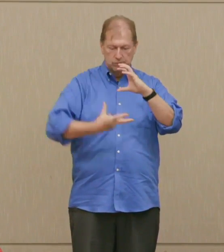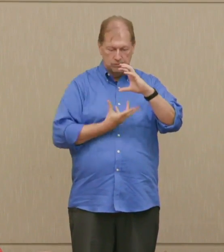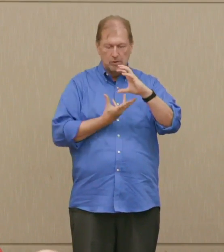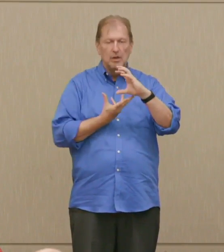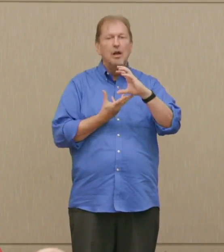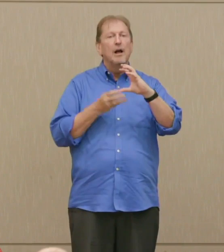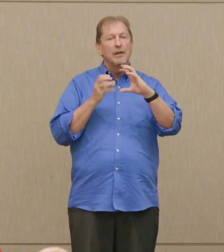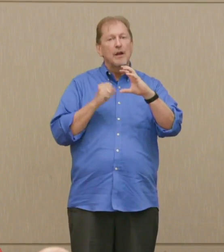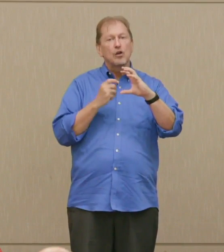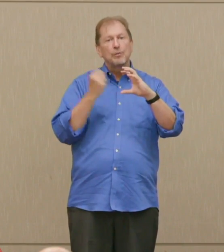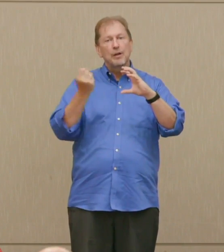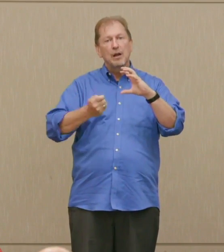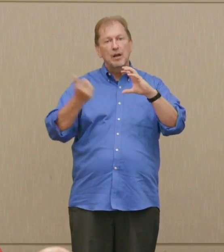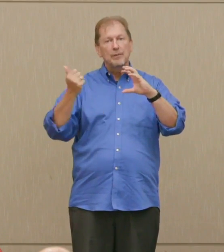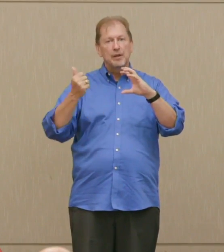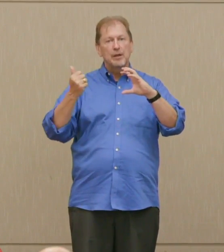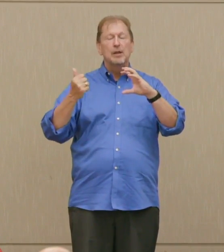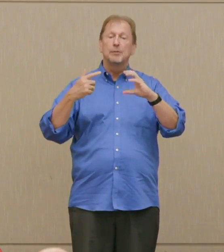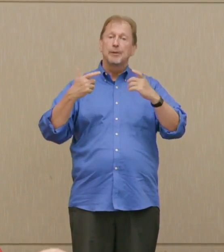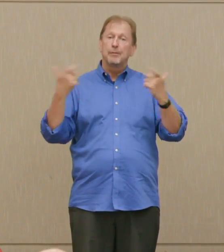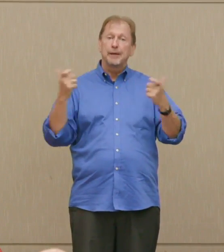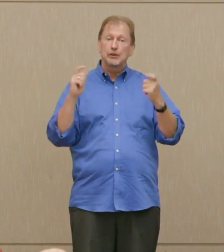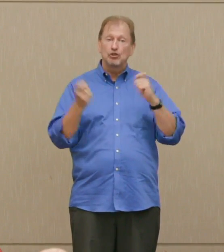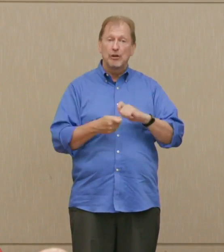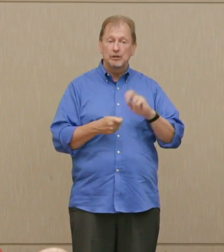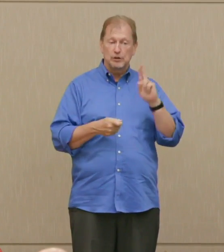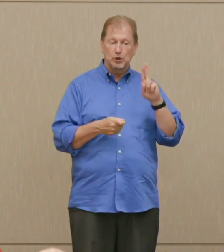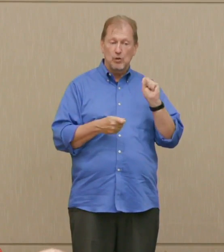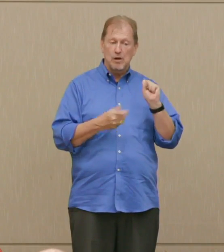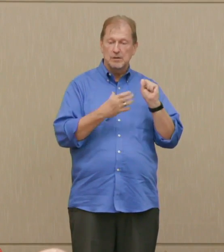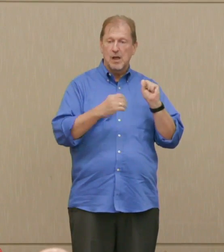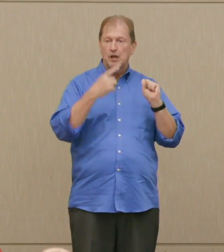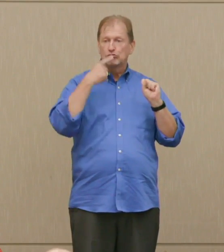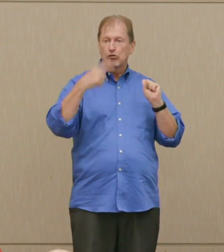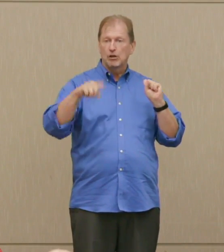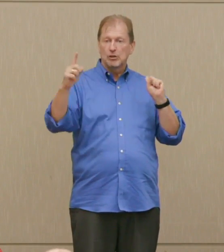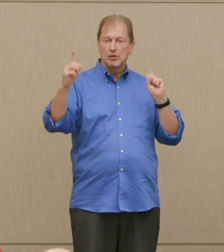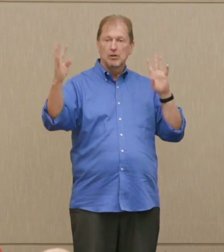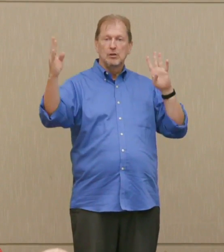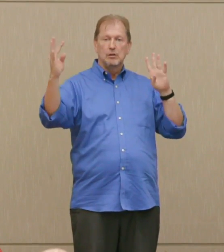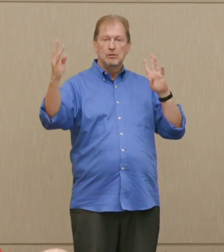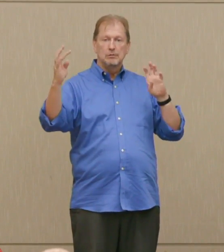It would be a tremendous change for the US and Russia to go down to the level of North